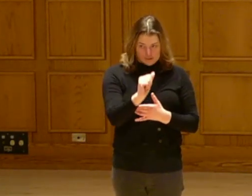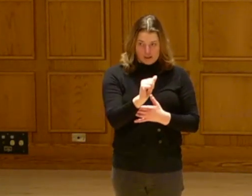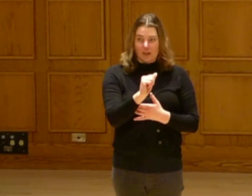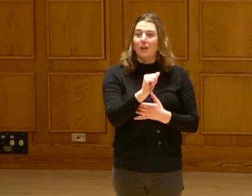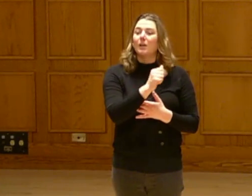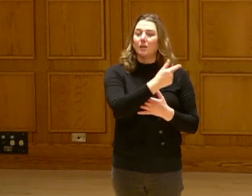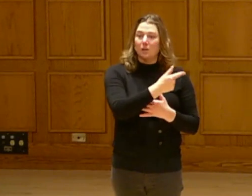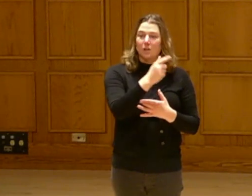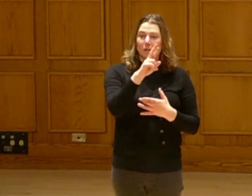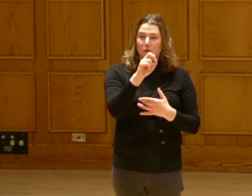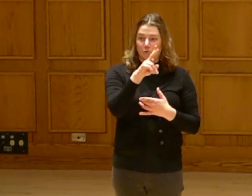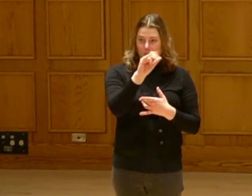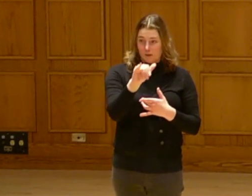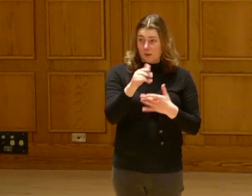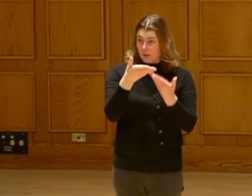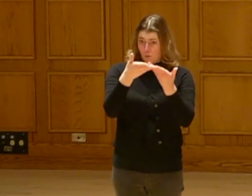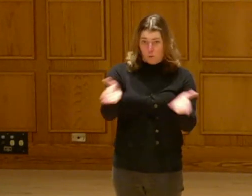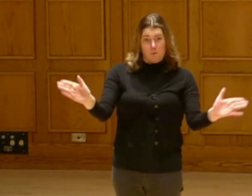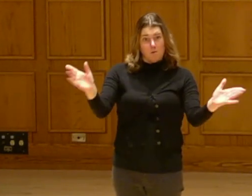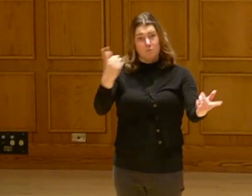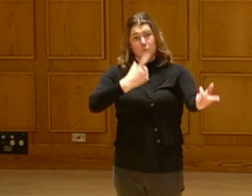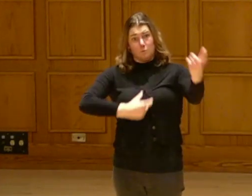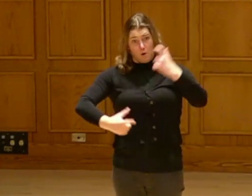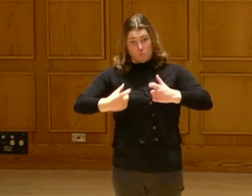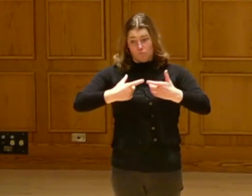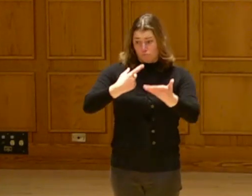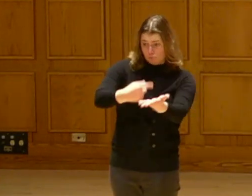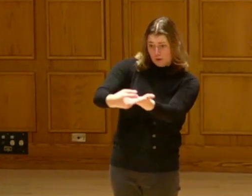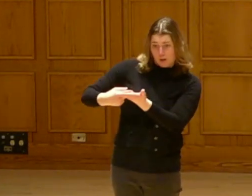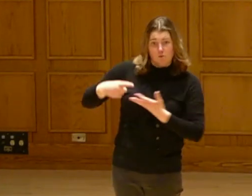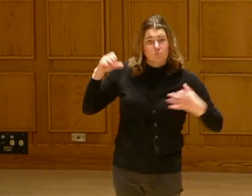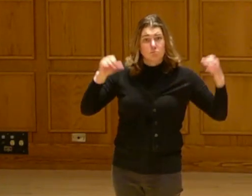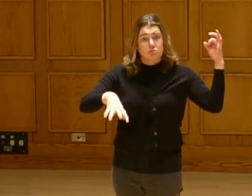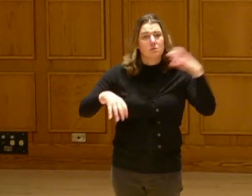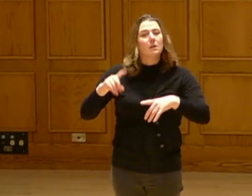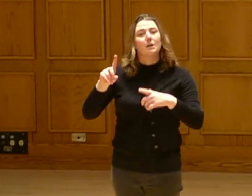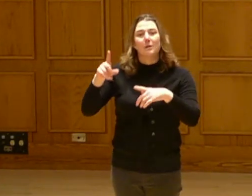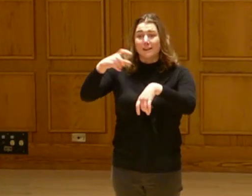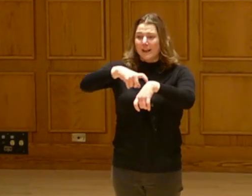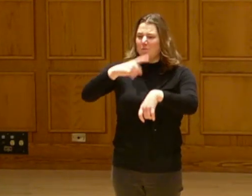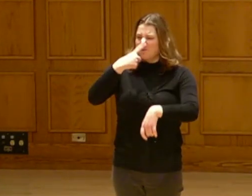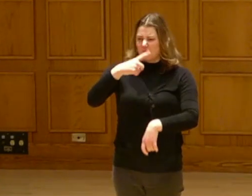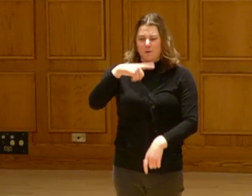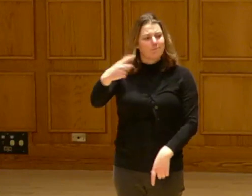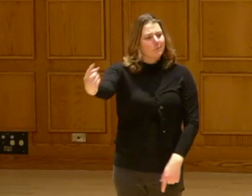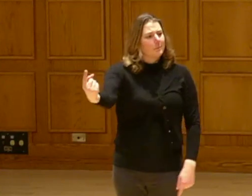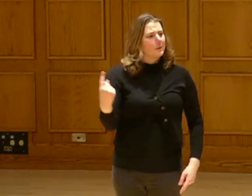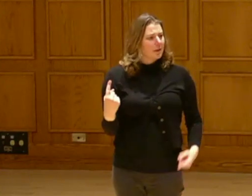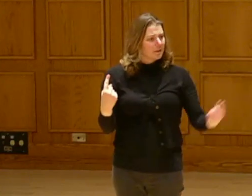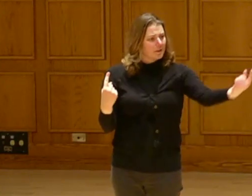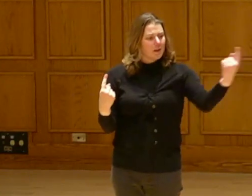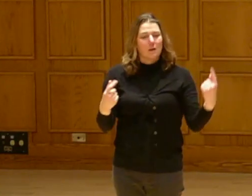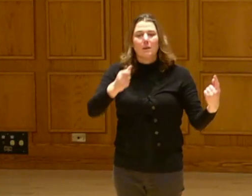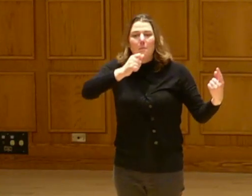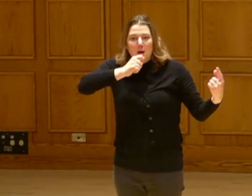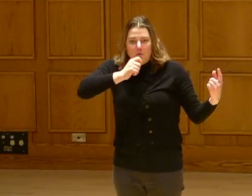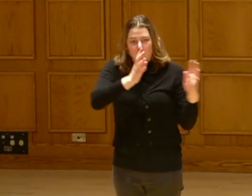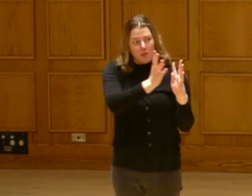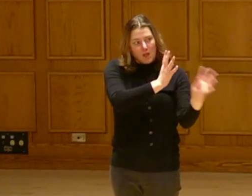After that we'll open it up to all of you for questions and discussion.